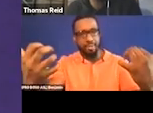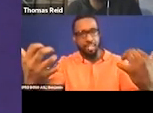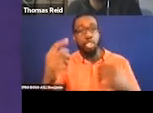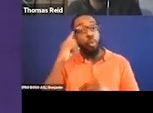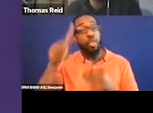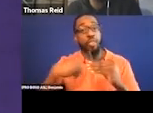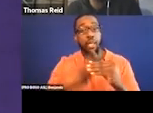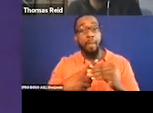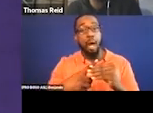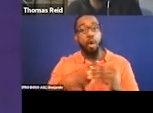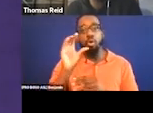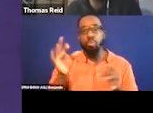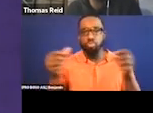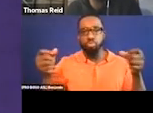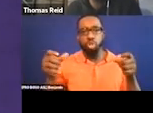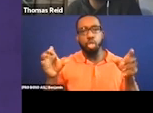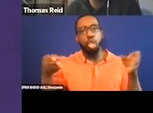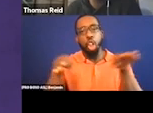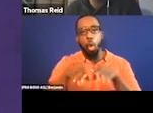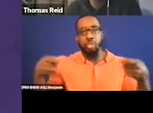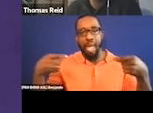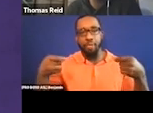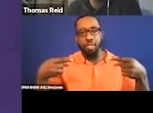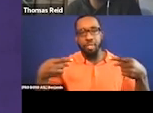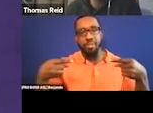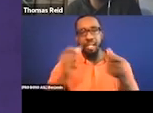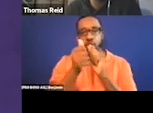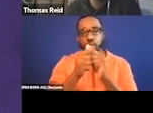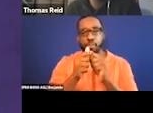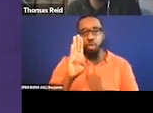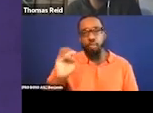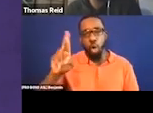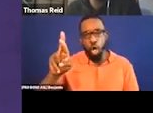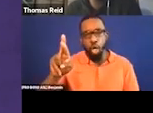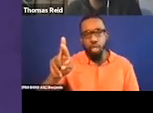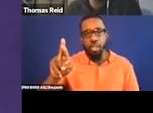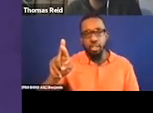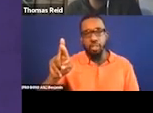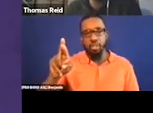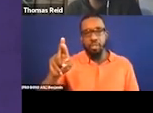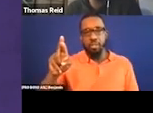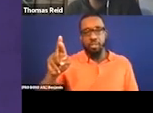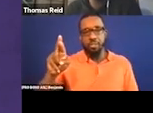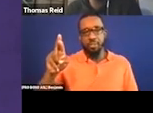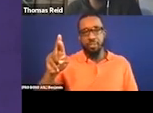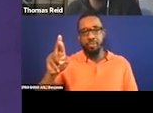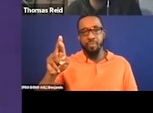what those are, and you can also think about curb cuts, right? They're not just used by wheelchair users.